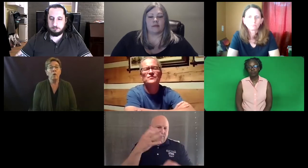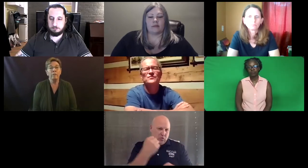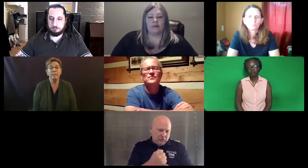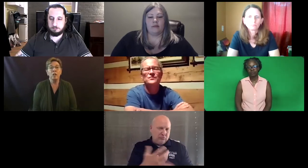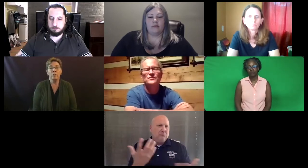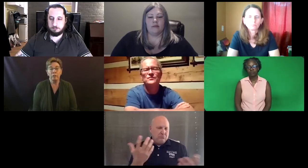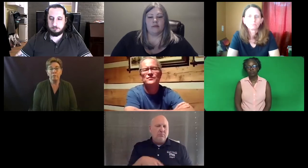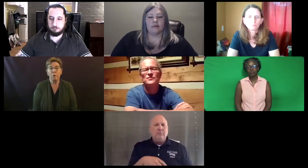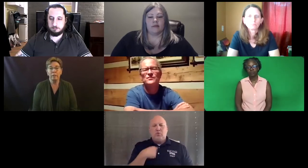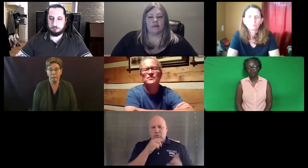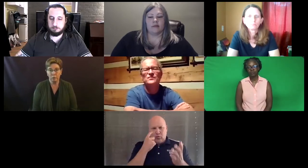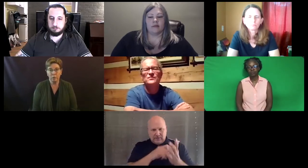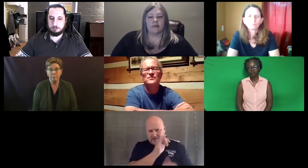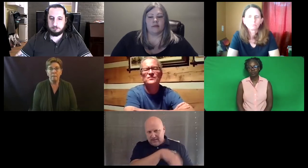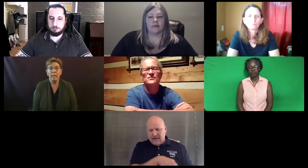4.0 after four years.